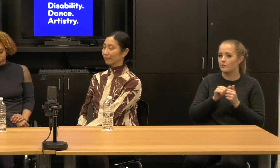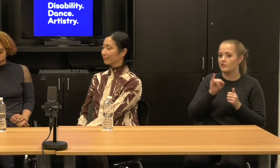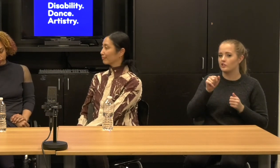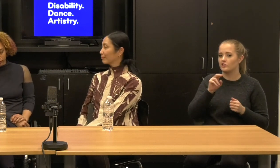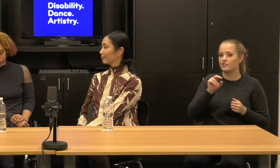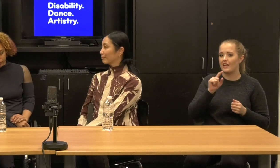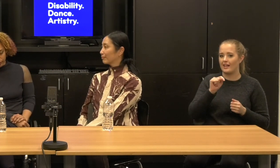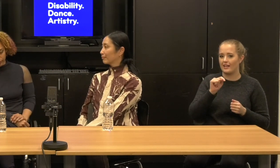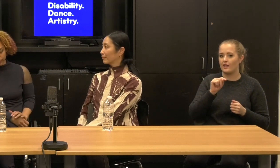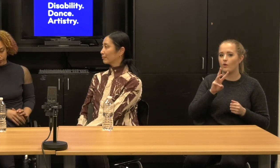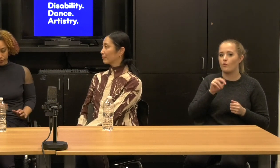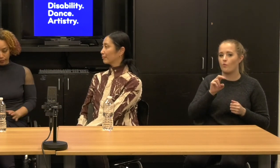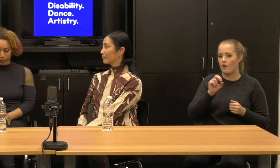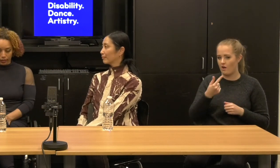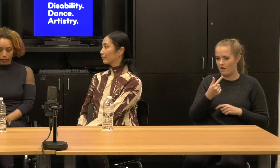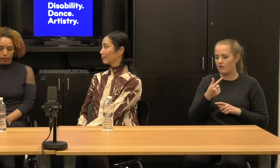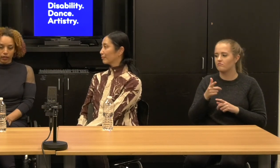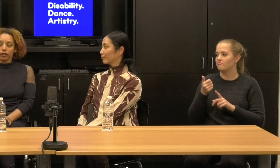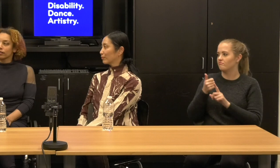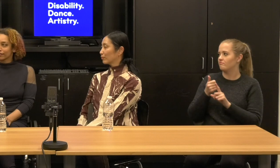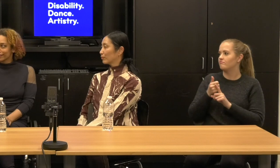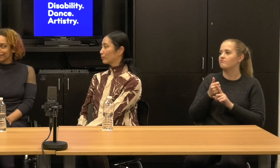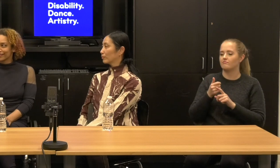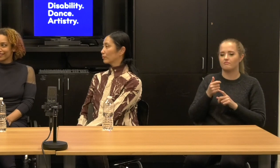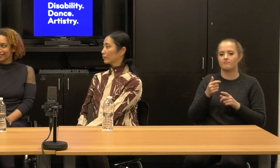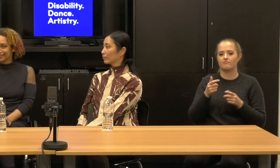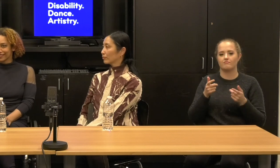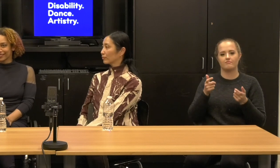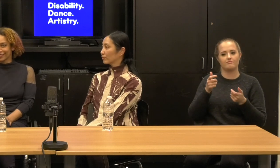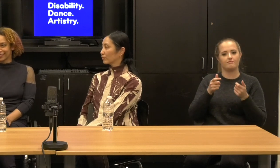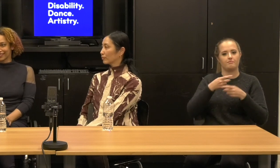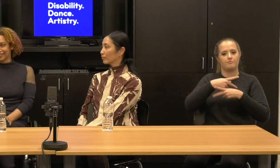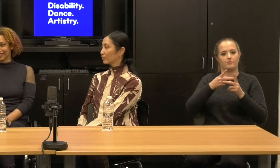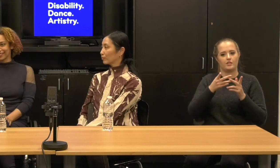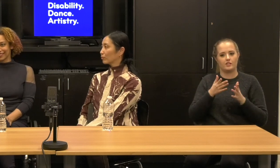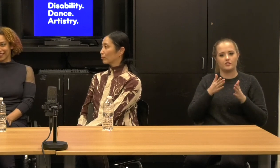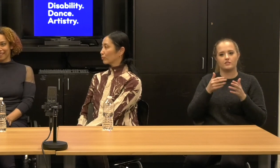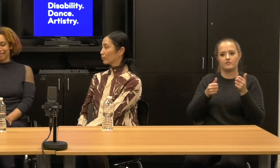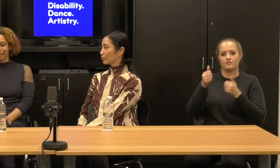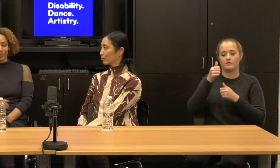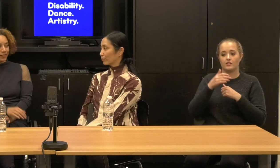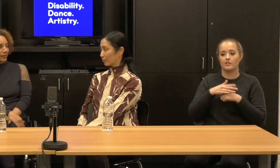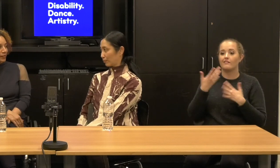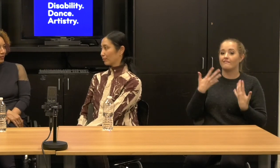and Alice Shepherd from kinetic light who just finished a sold out run of a production called descent.